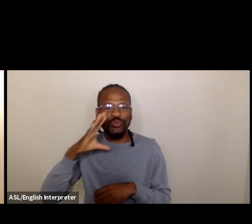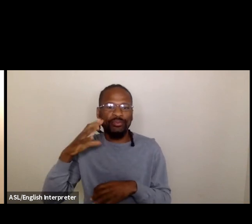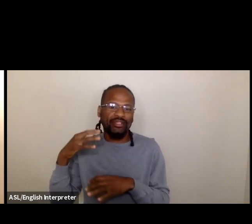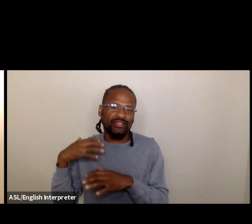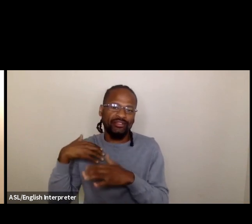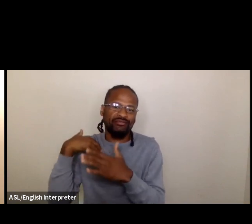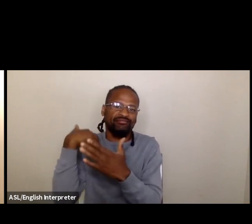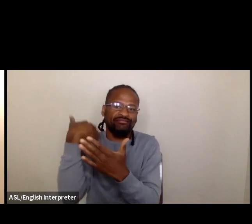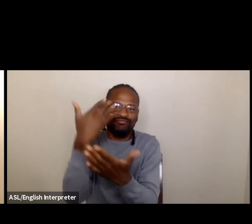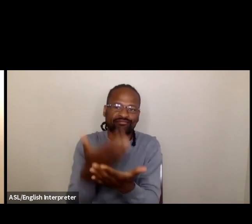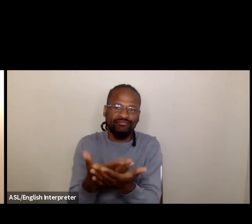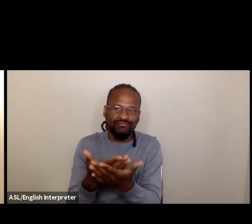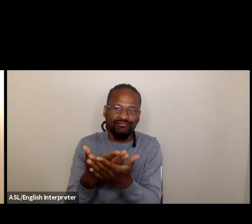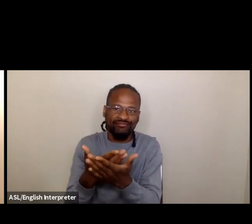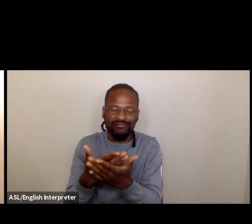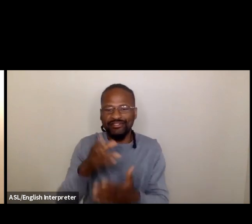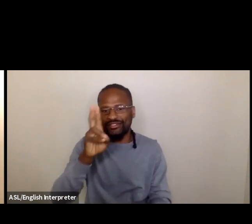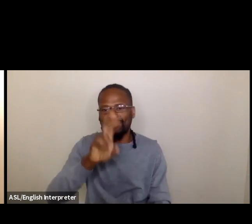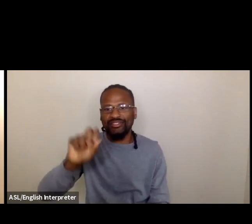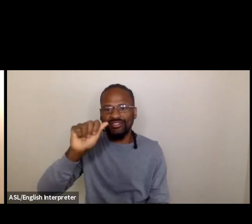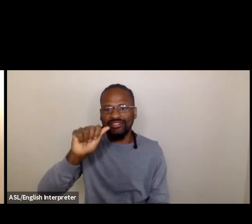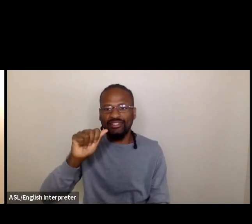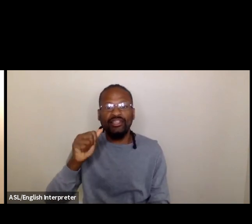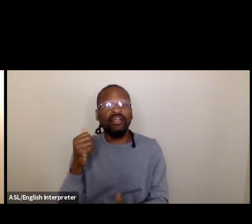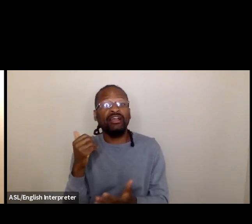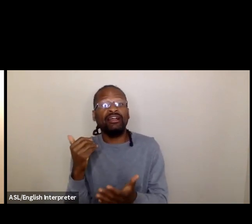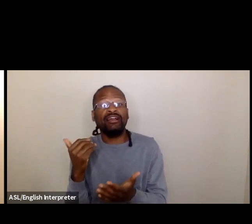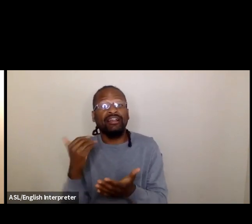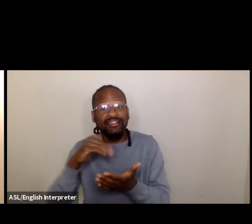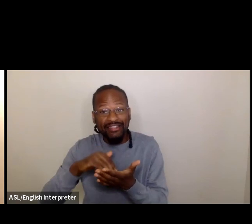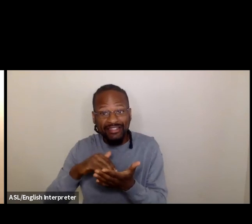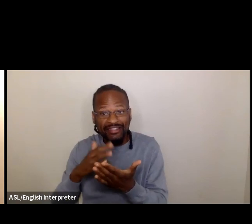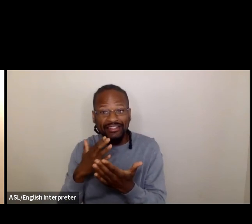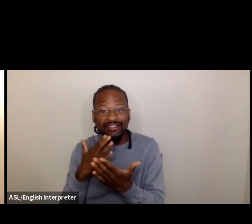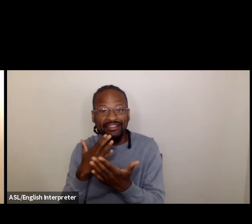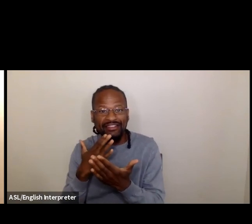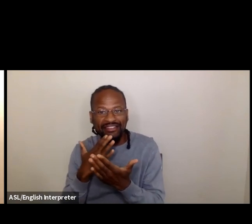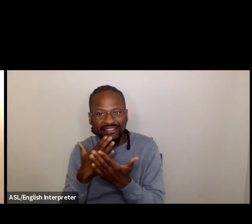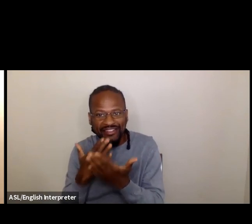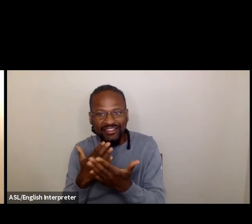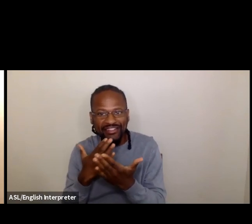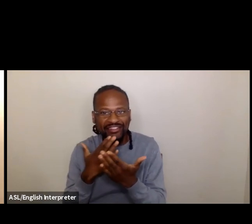For sure. And once again, thank you so much to HowlRound, to all of our producing partners,